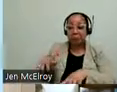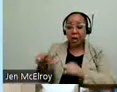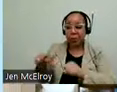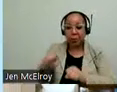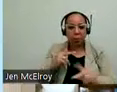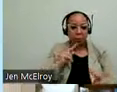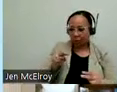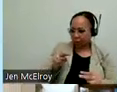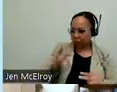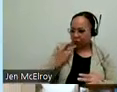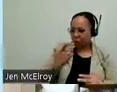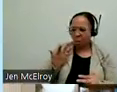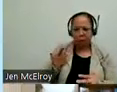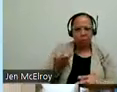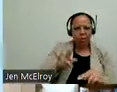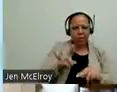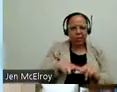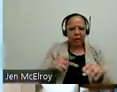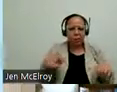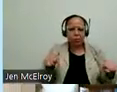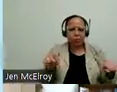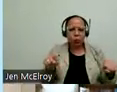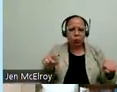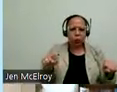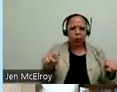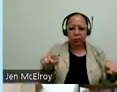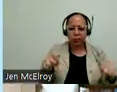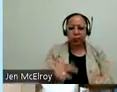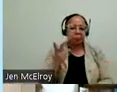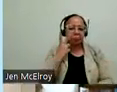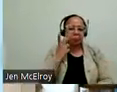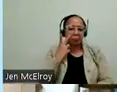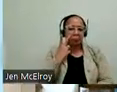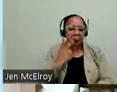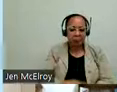see. And then all of the scooter companies